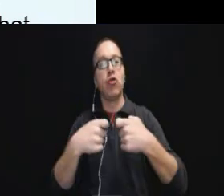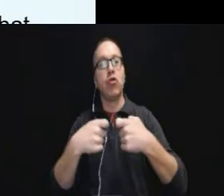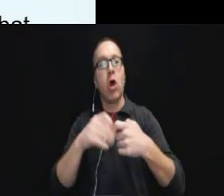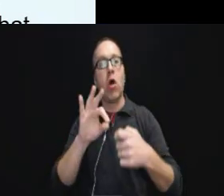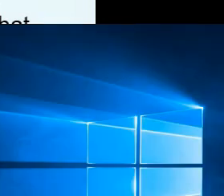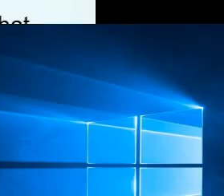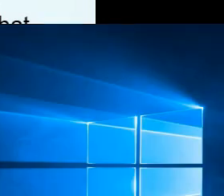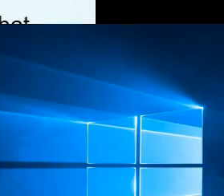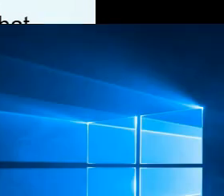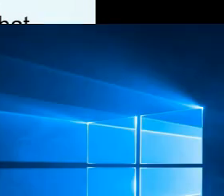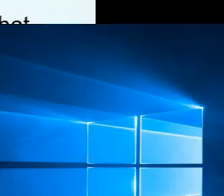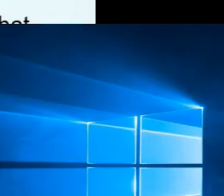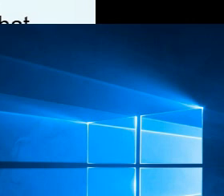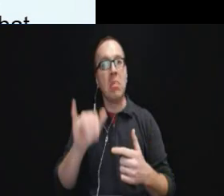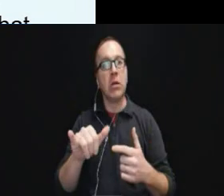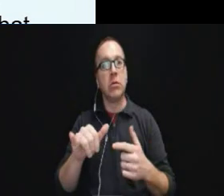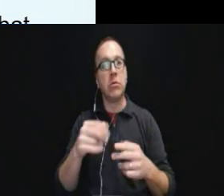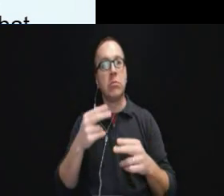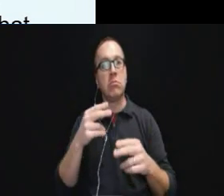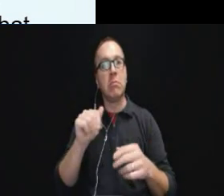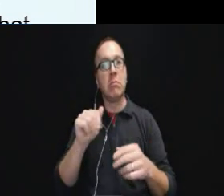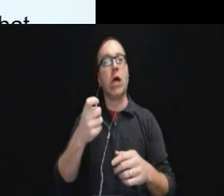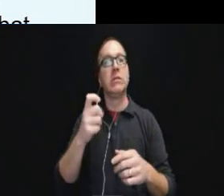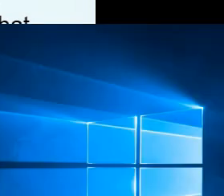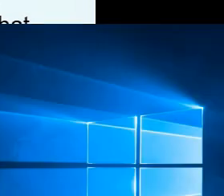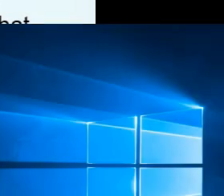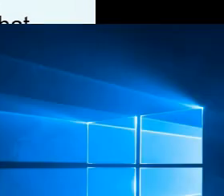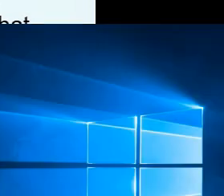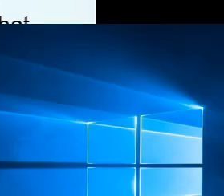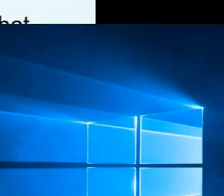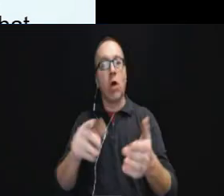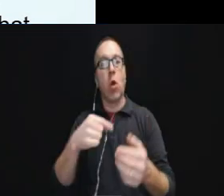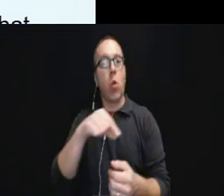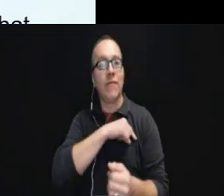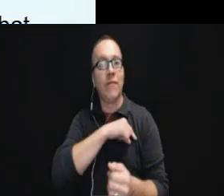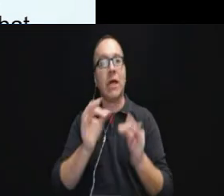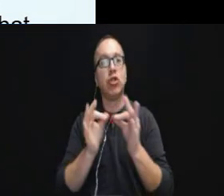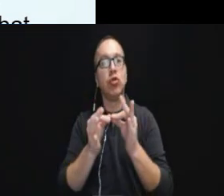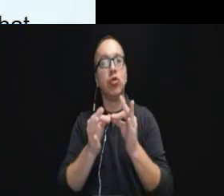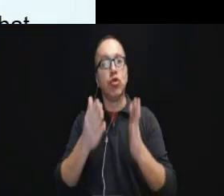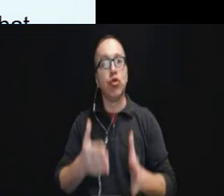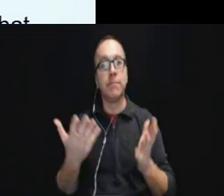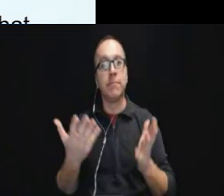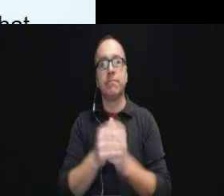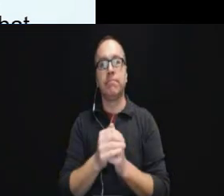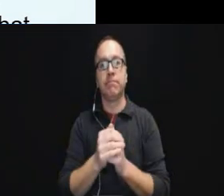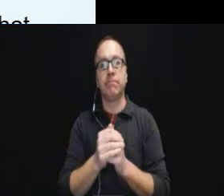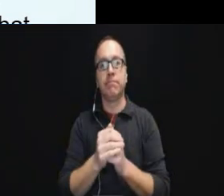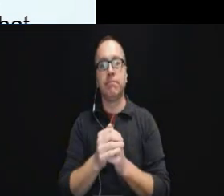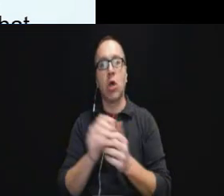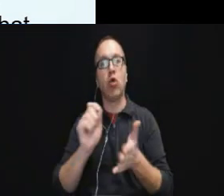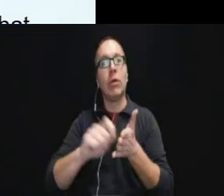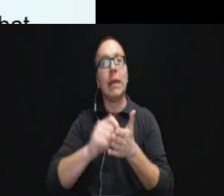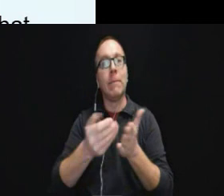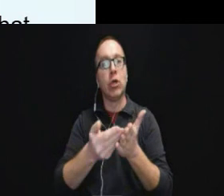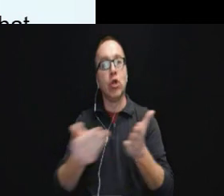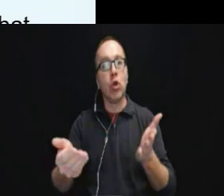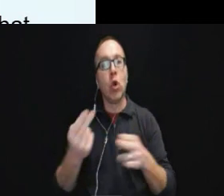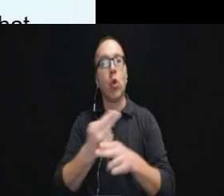Those are auxiliary aids and services, providing qualified sign language interpreters or using communication boards.